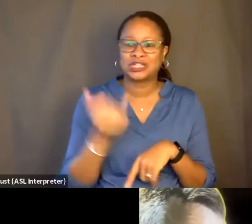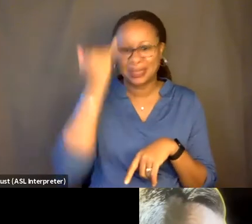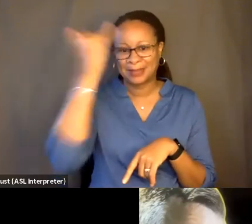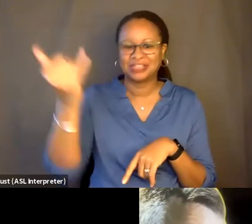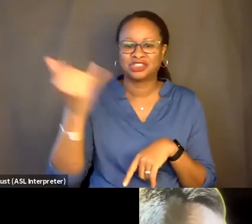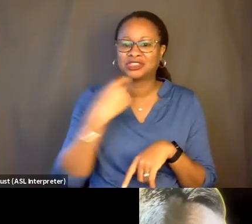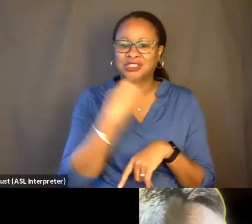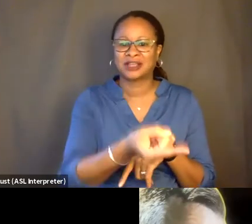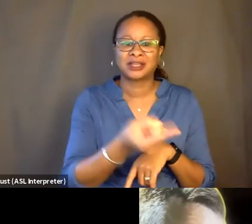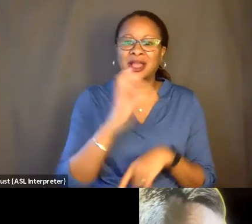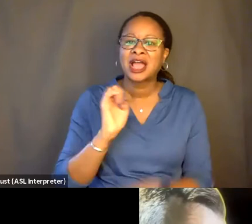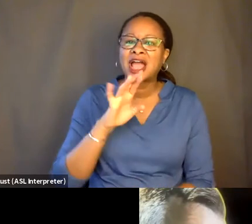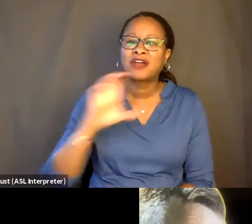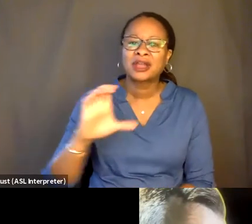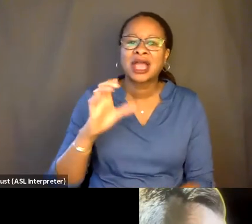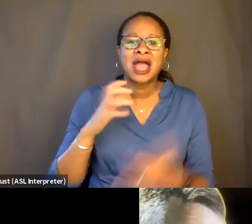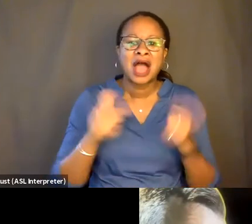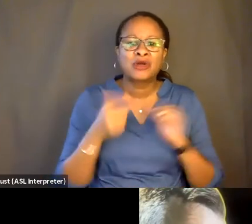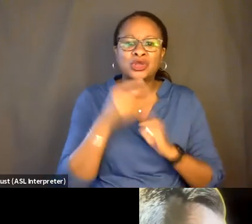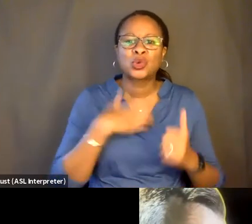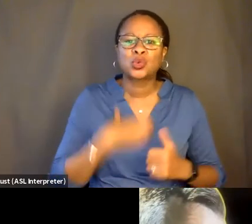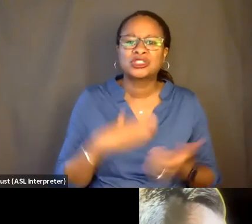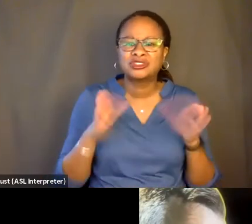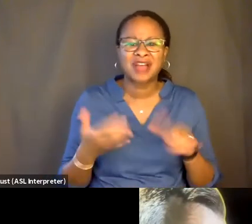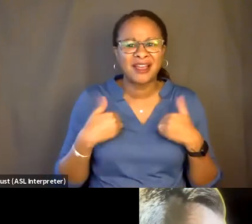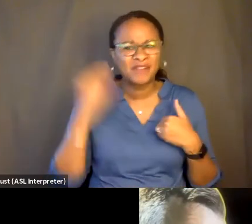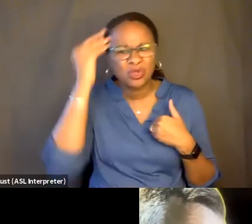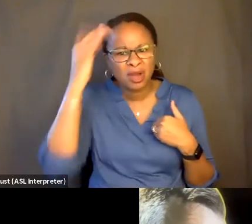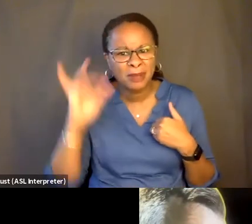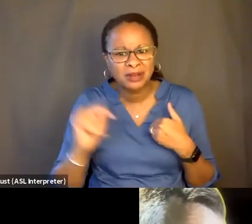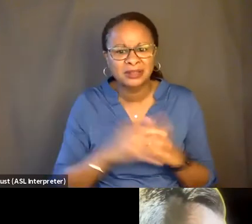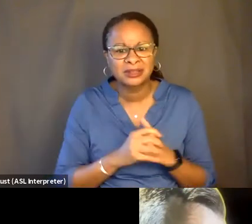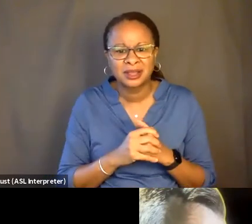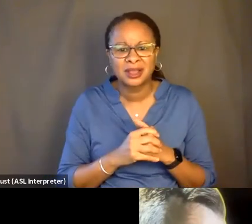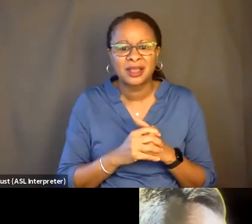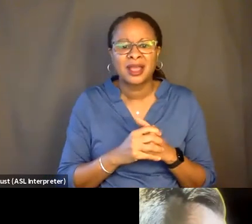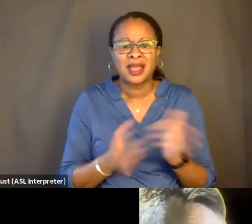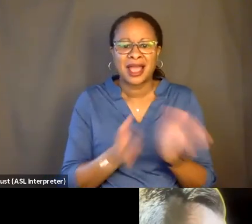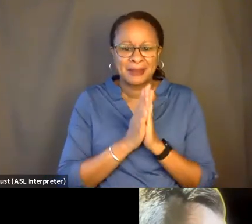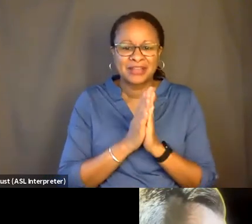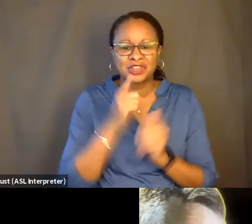right now, Eric, how do you wish to die? Have you thought about it? I'm asking you, Eric, in this moment.